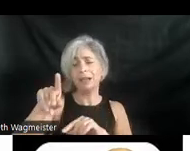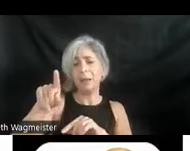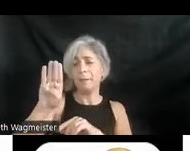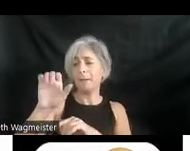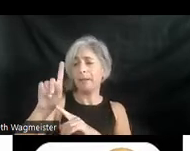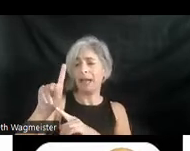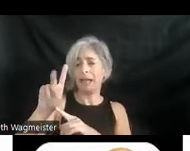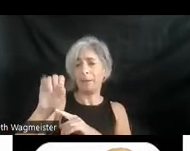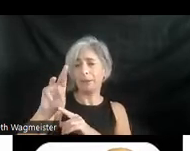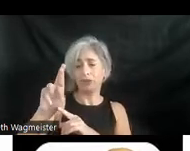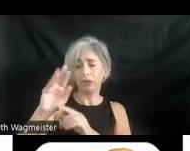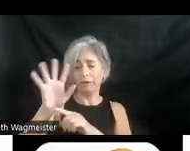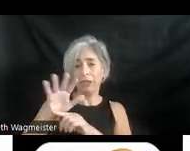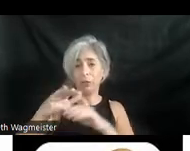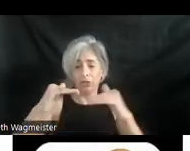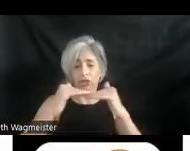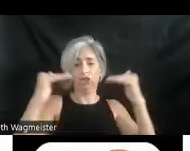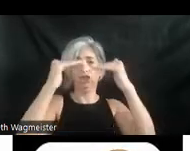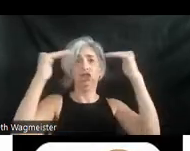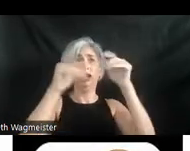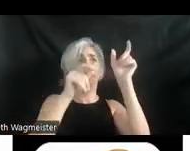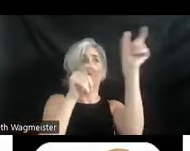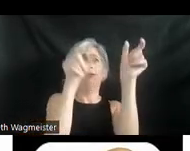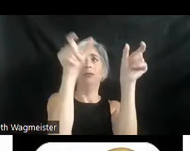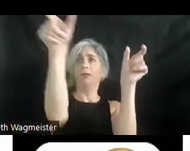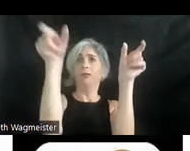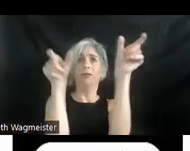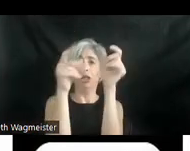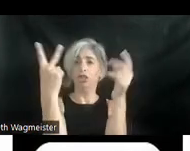had only so much shelf space and they had to have two copies of every video. One with